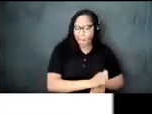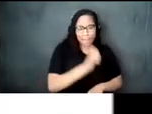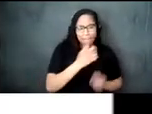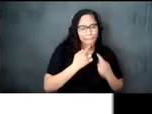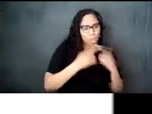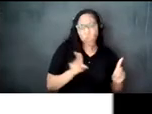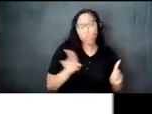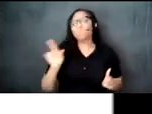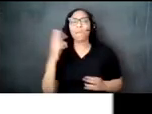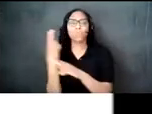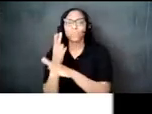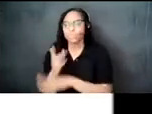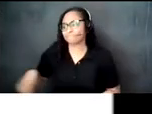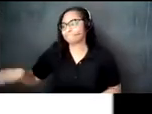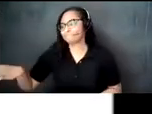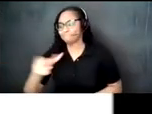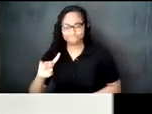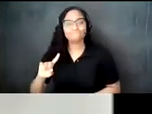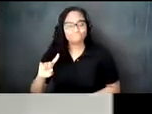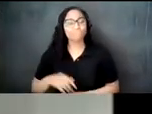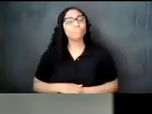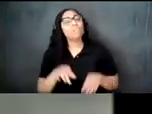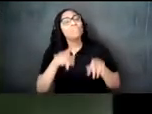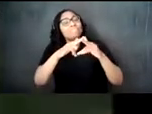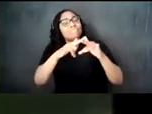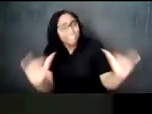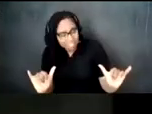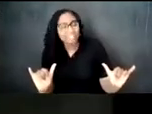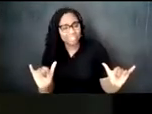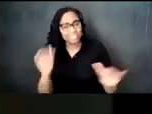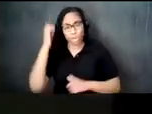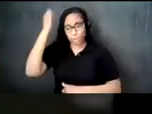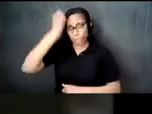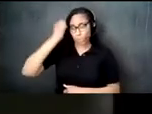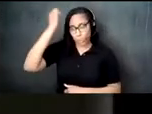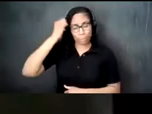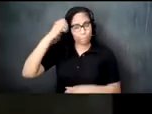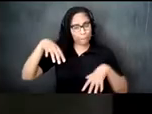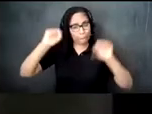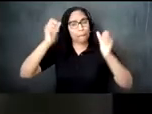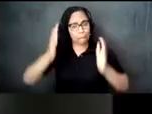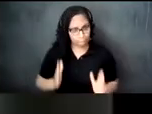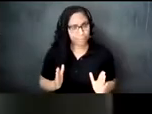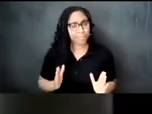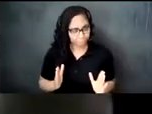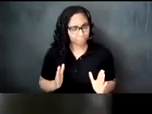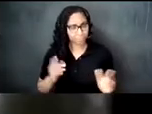to imports but on the other hand european colonizers also feared african root medicines